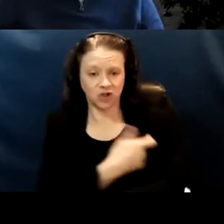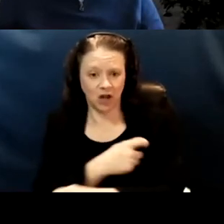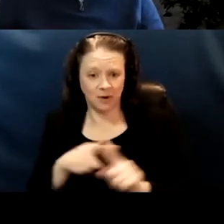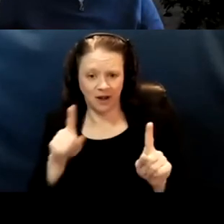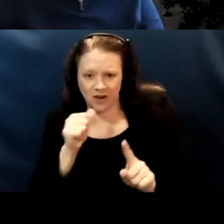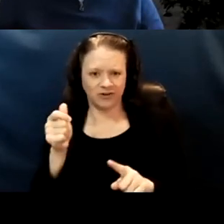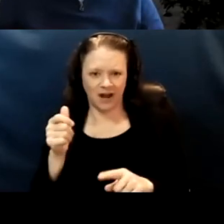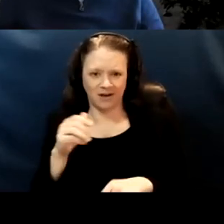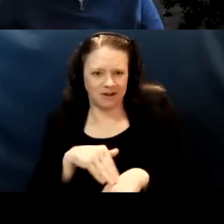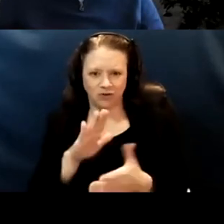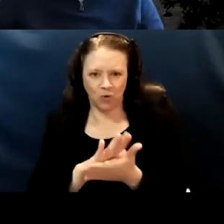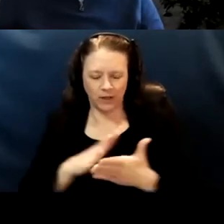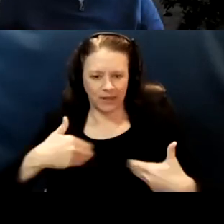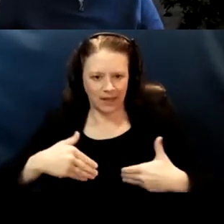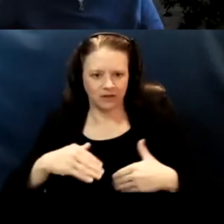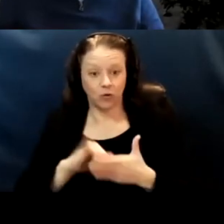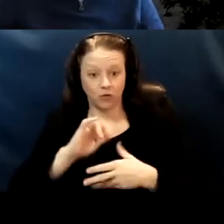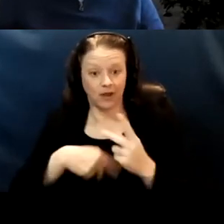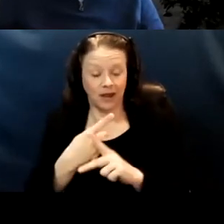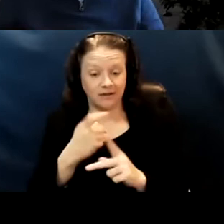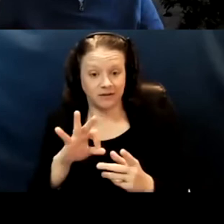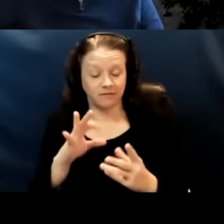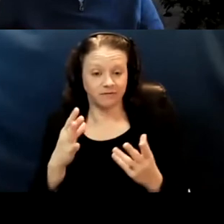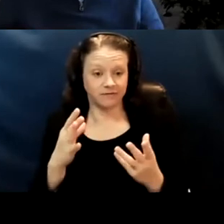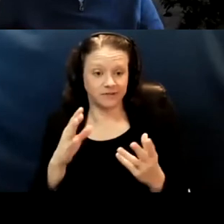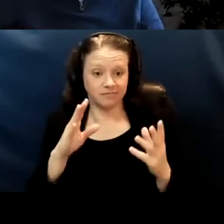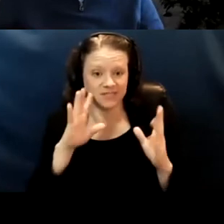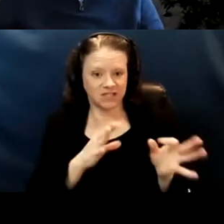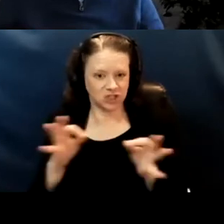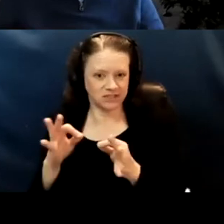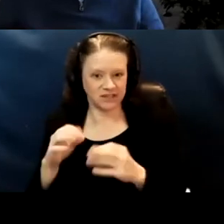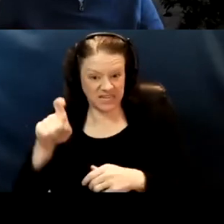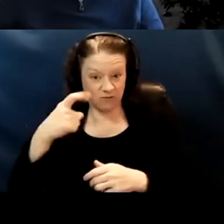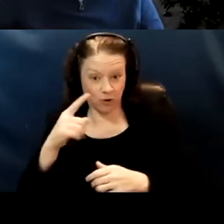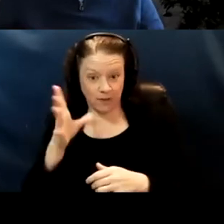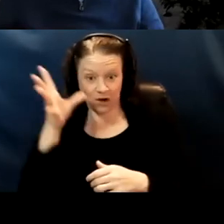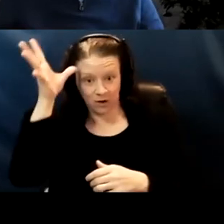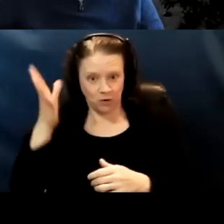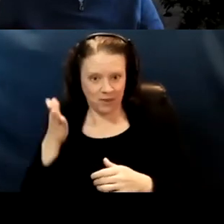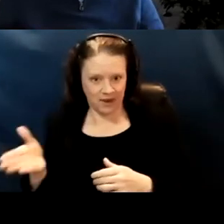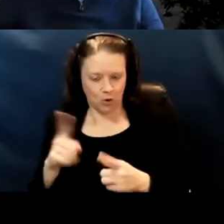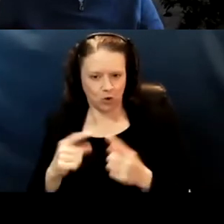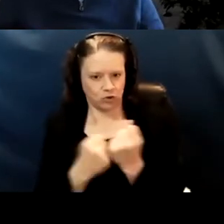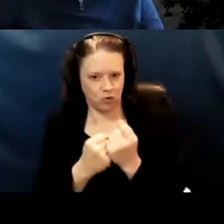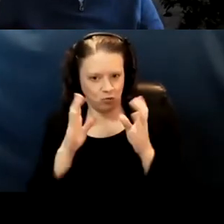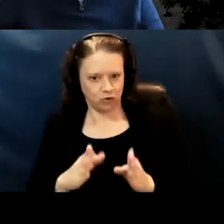and the need for parents to be there for or support person to be present is also going through this.